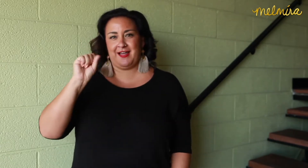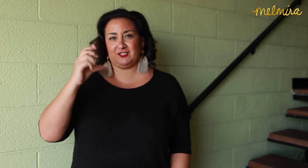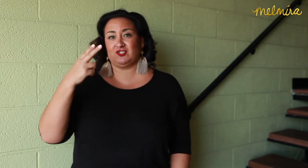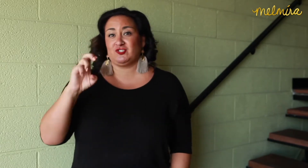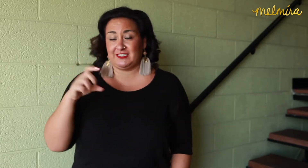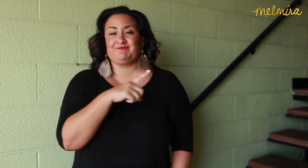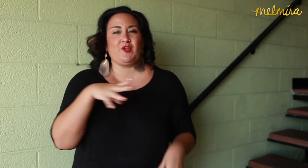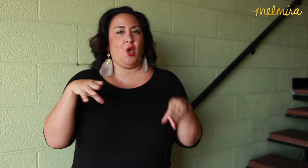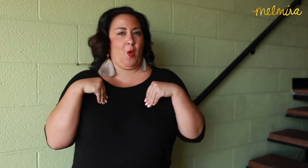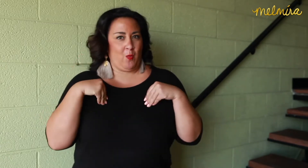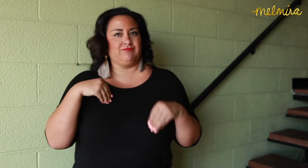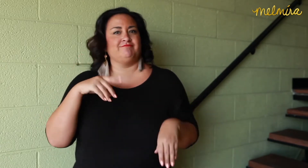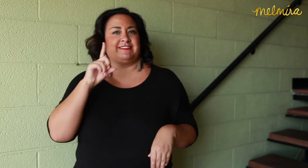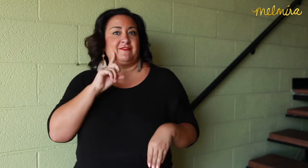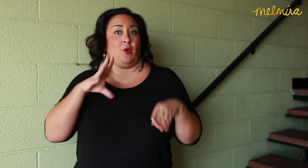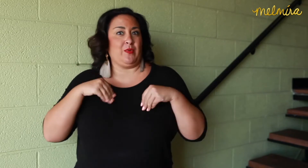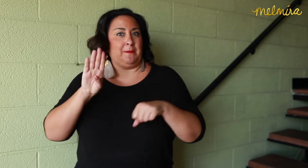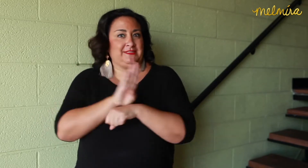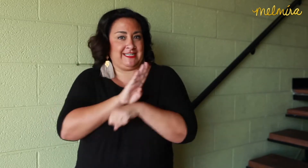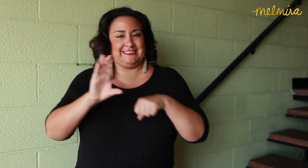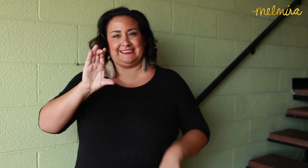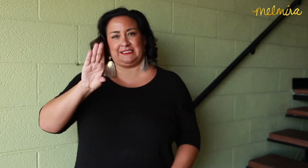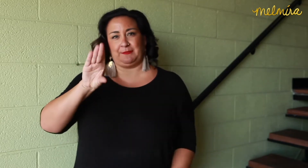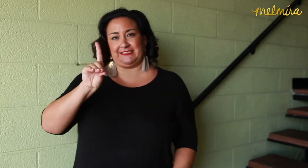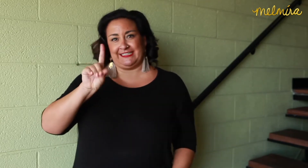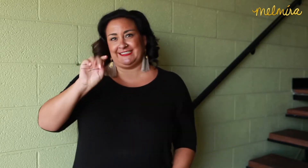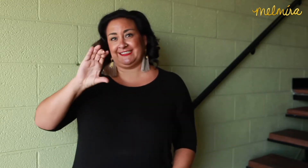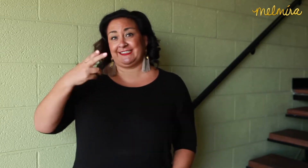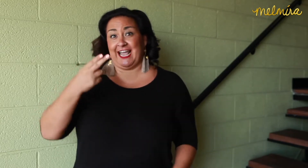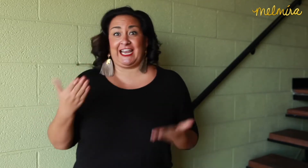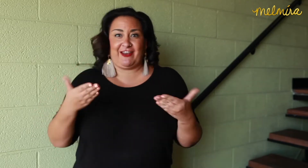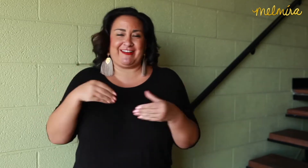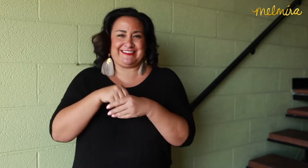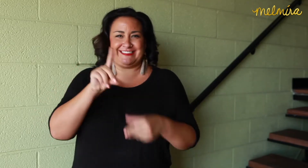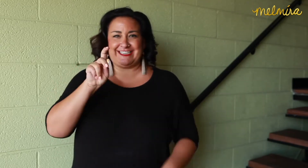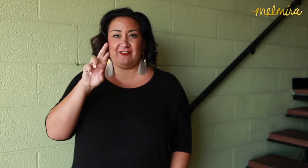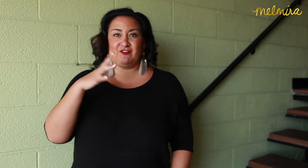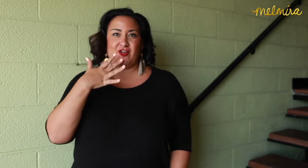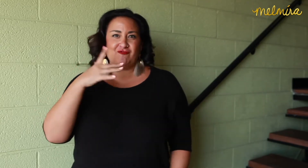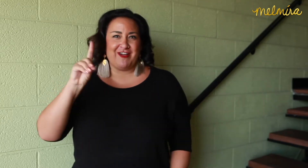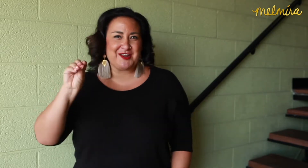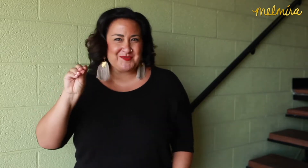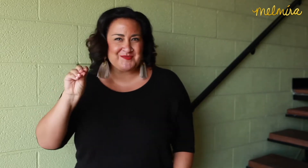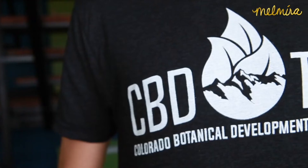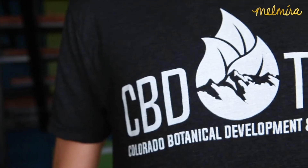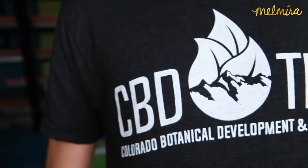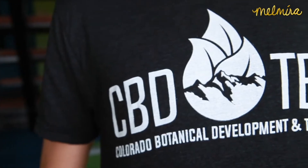to Alex Matsche, the deaf business owner of CBD Tech here in Denver, Colorado.